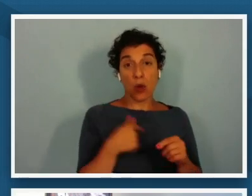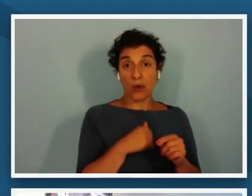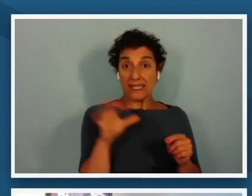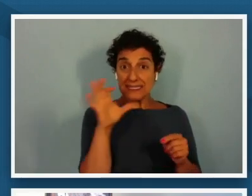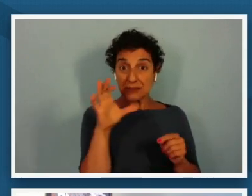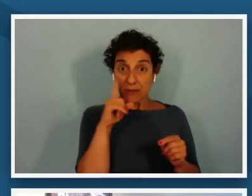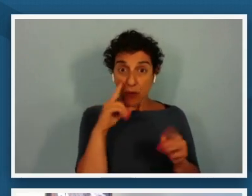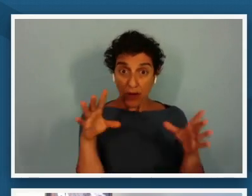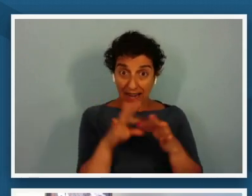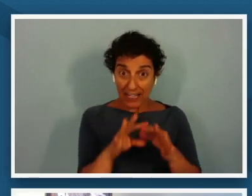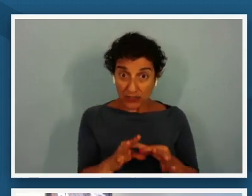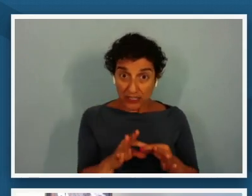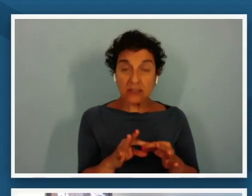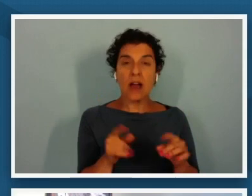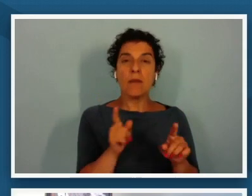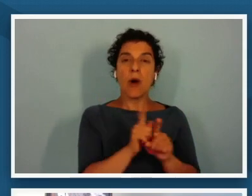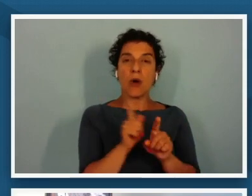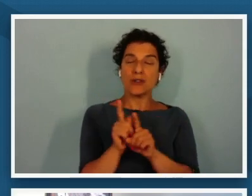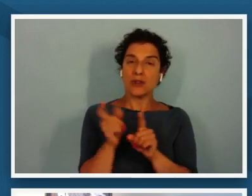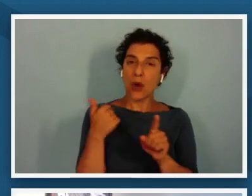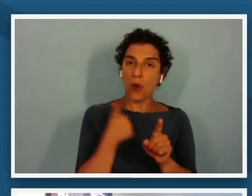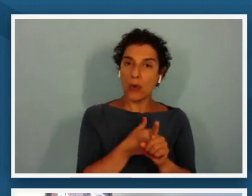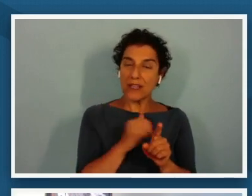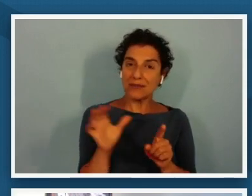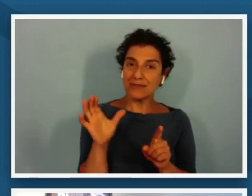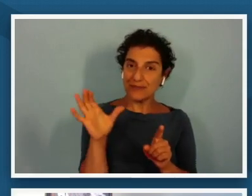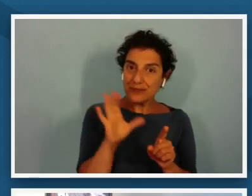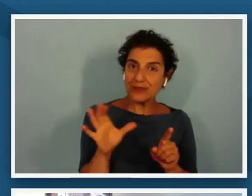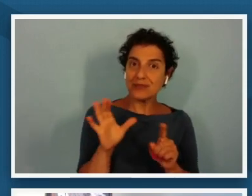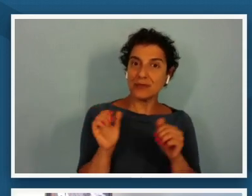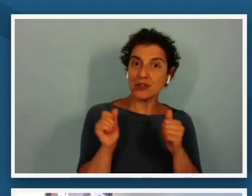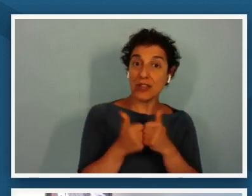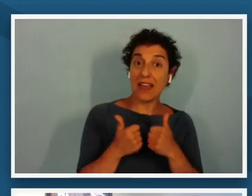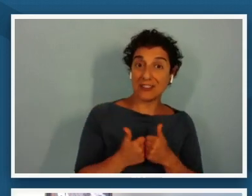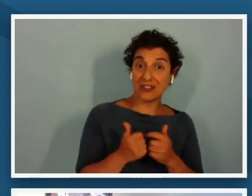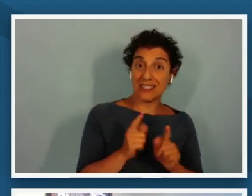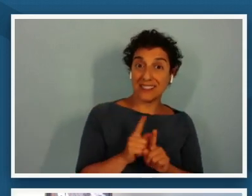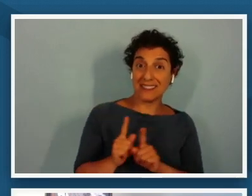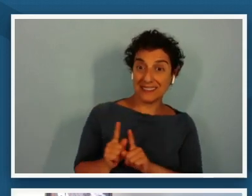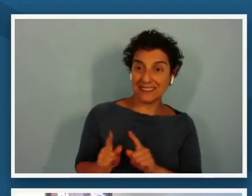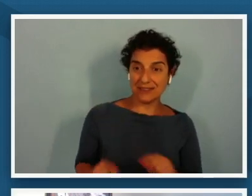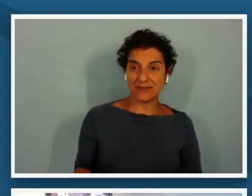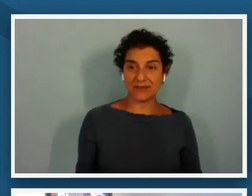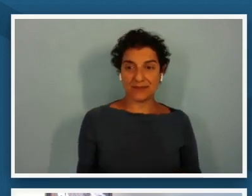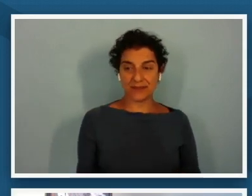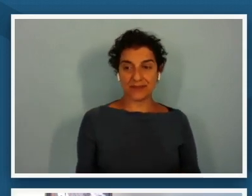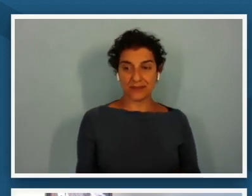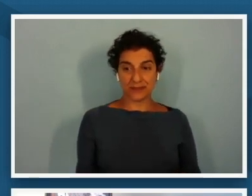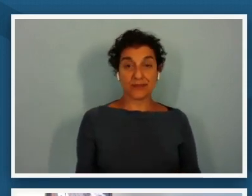we sought challenges as well